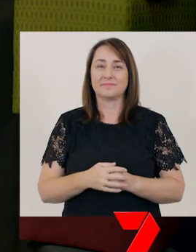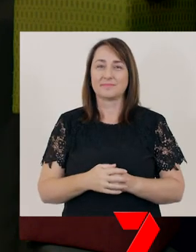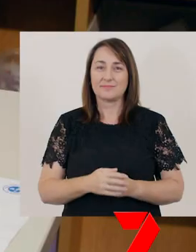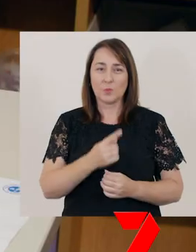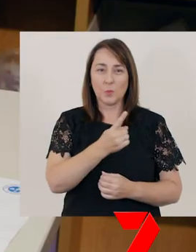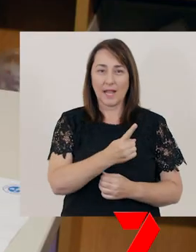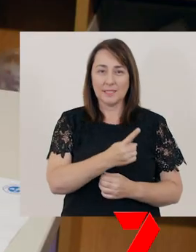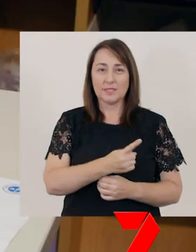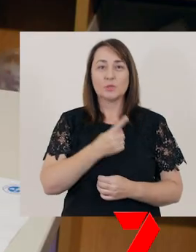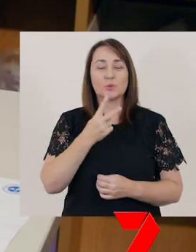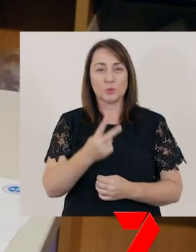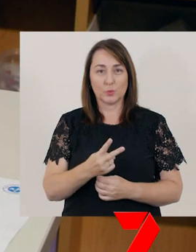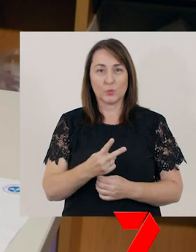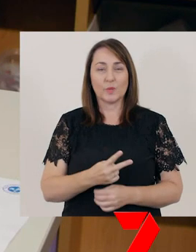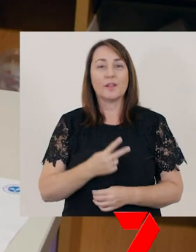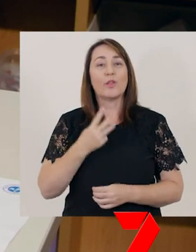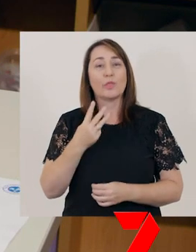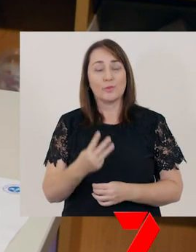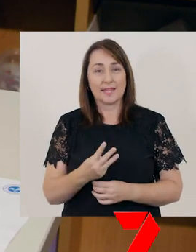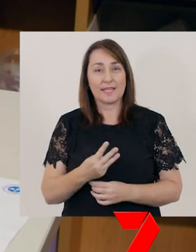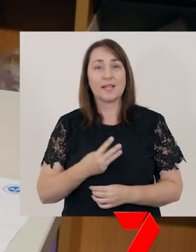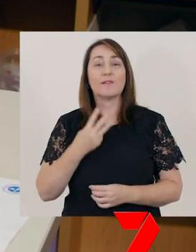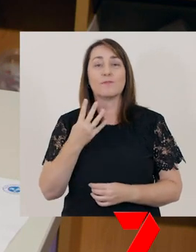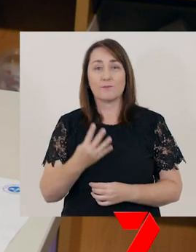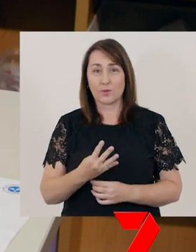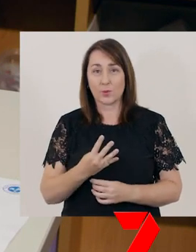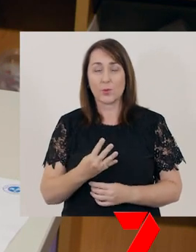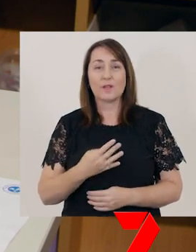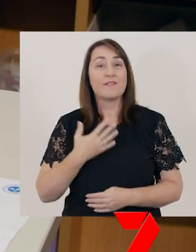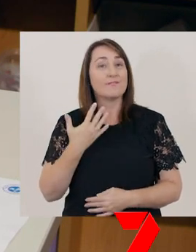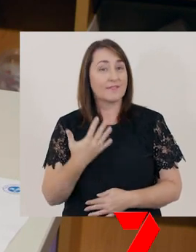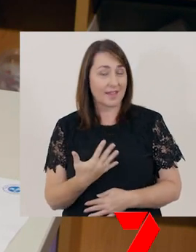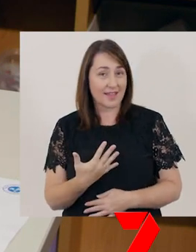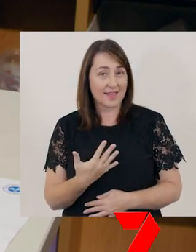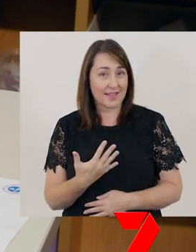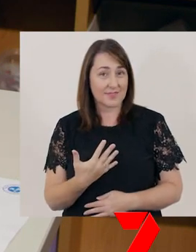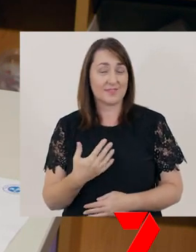One, two, three, four, five.